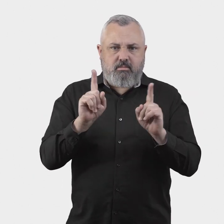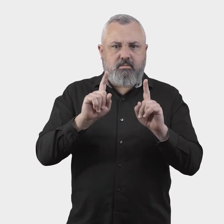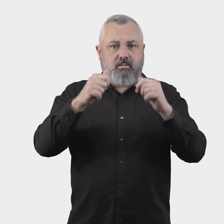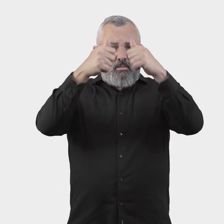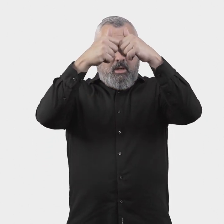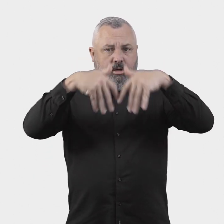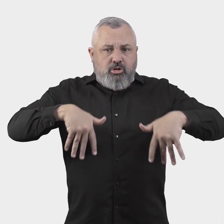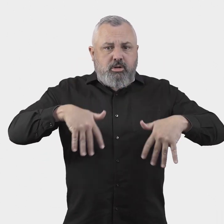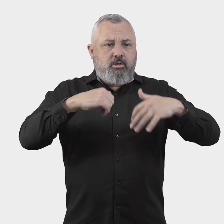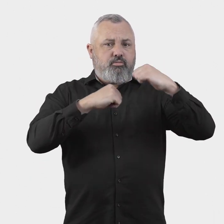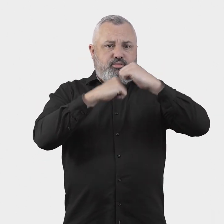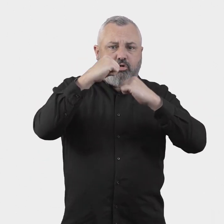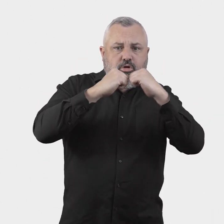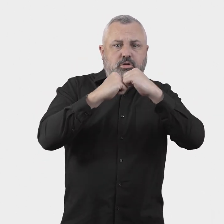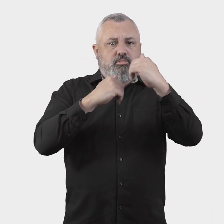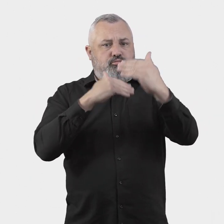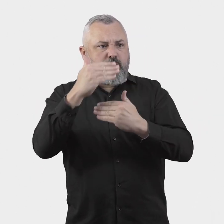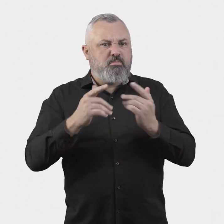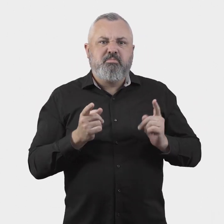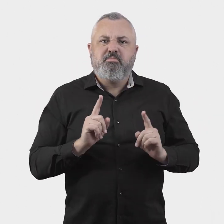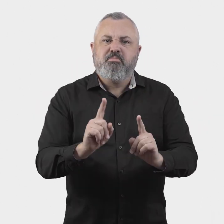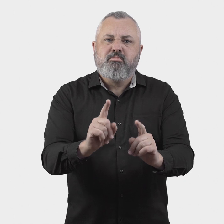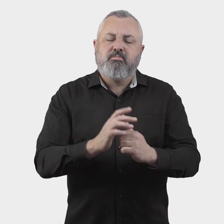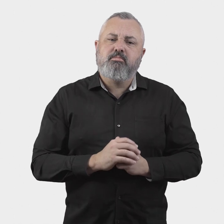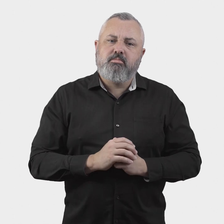governance and reporting arrangements for the ombuds scheme.